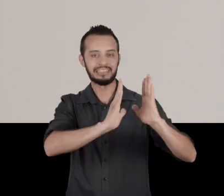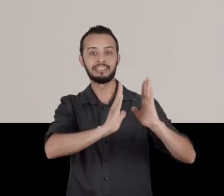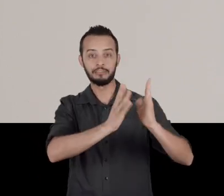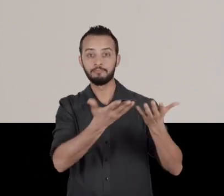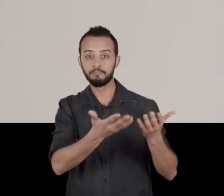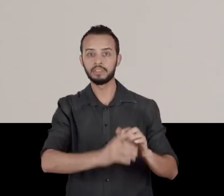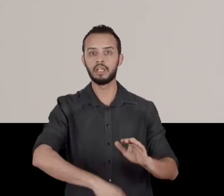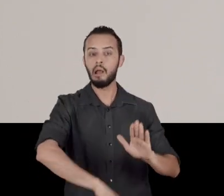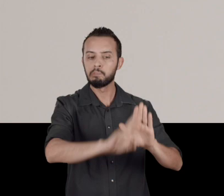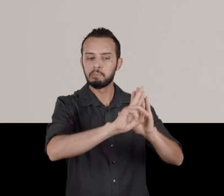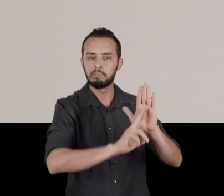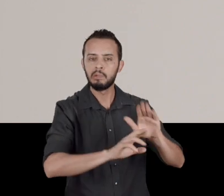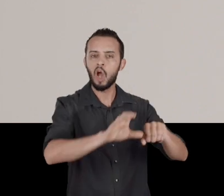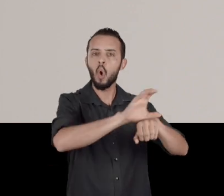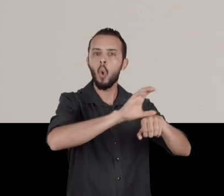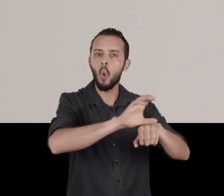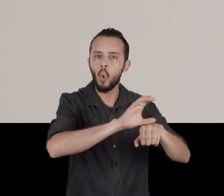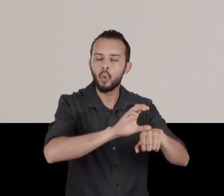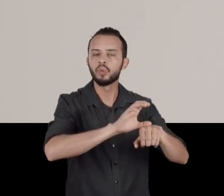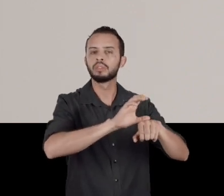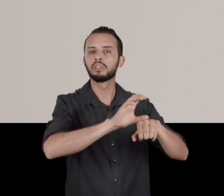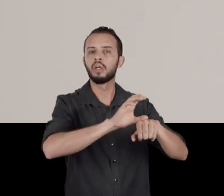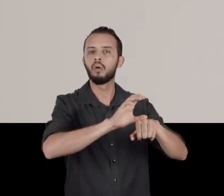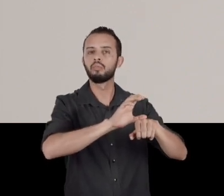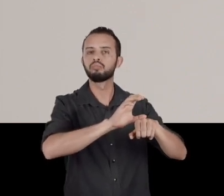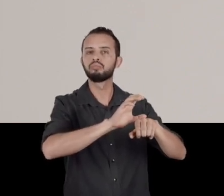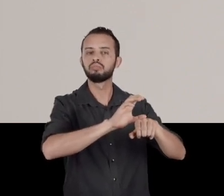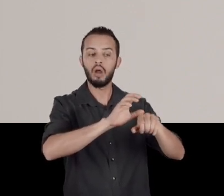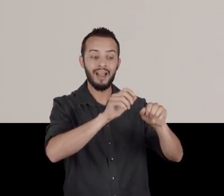that resolve who is part of that people,